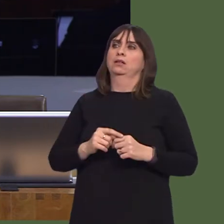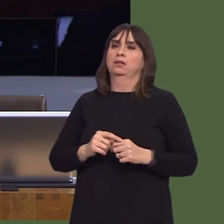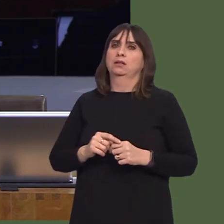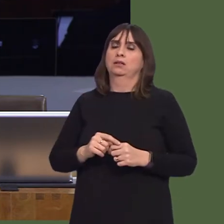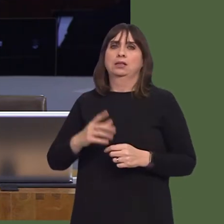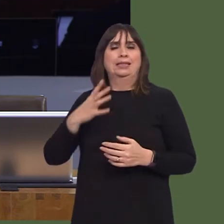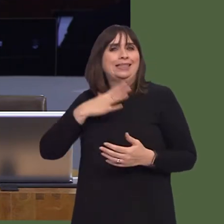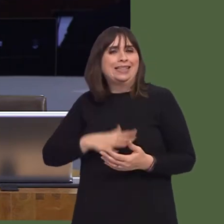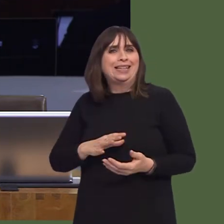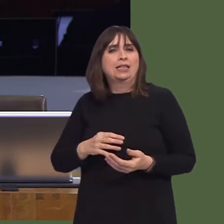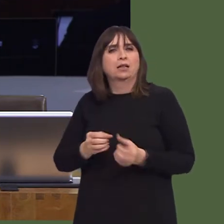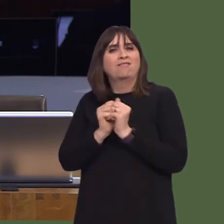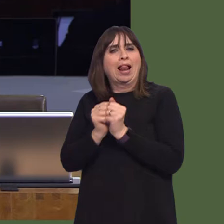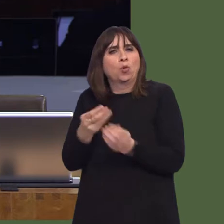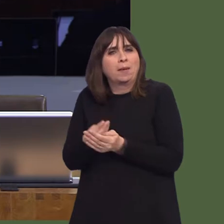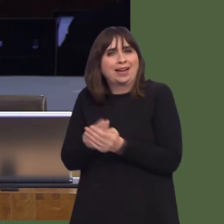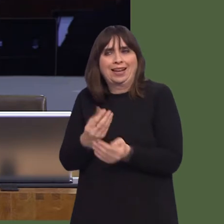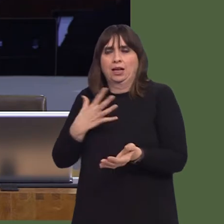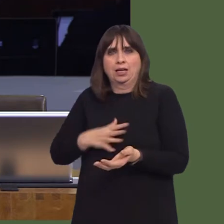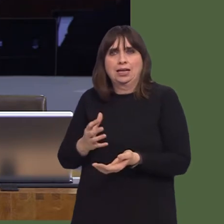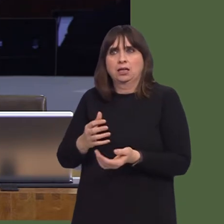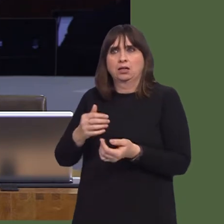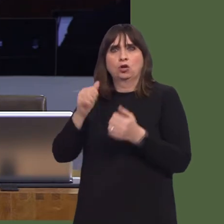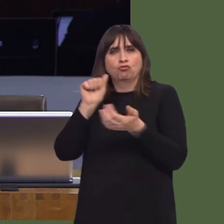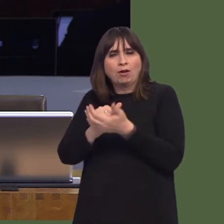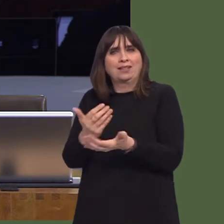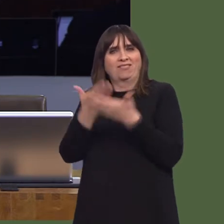by the Cabinet Secretary, because this is the blueprint that you're basing your economic